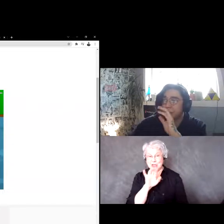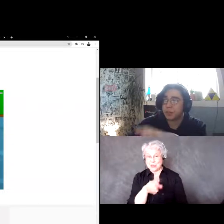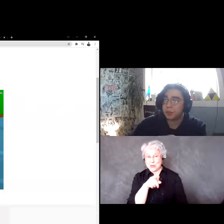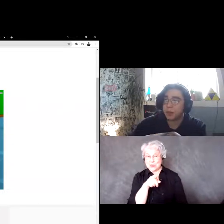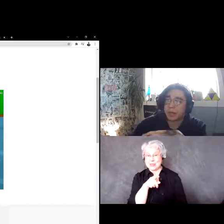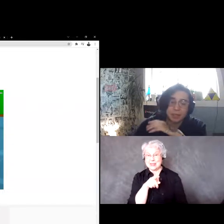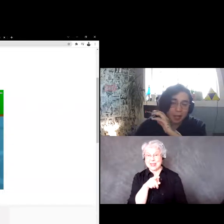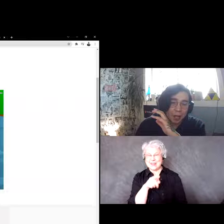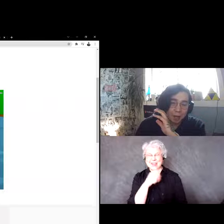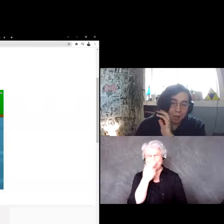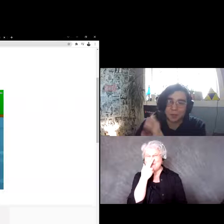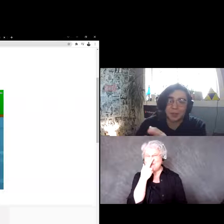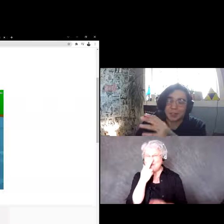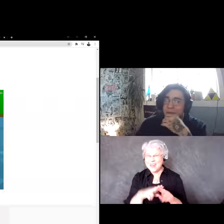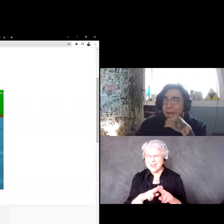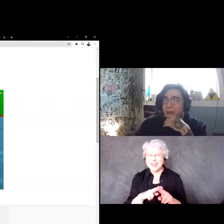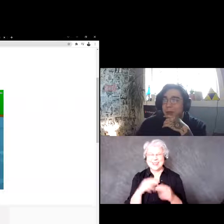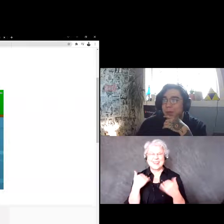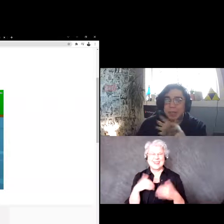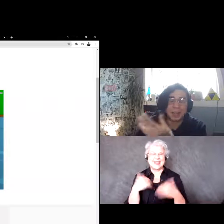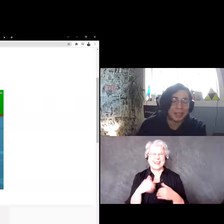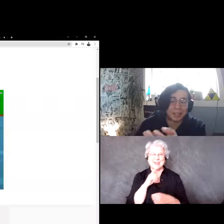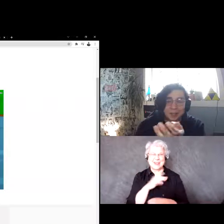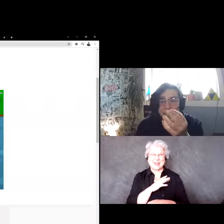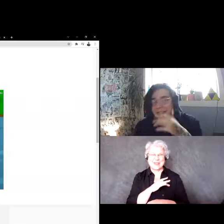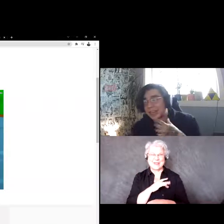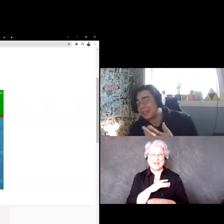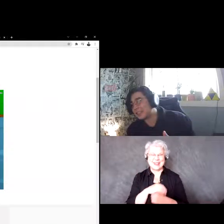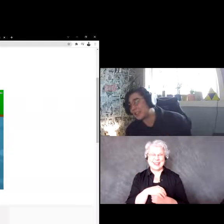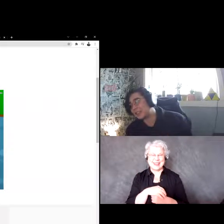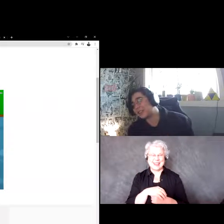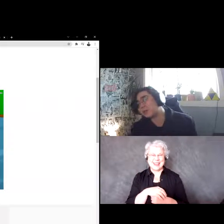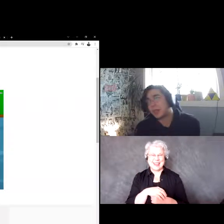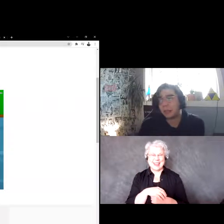super fun, it's really cool. Like I like to do these and end the sessions with them.